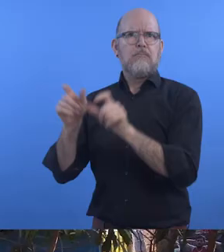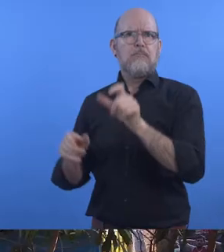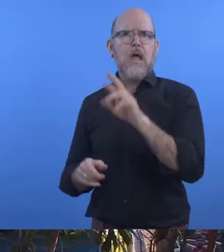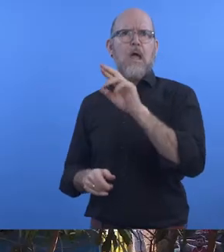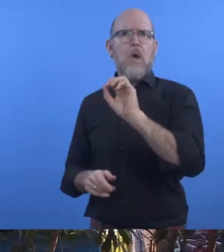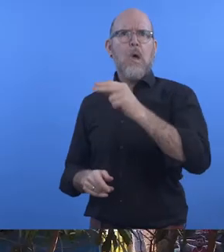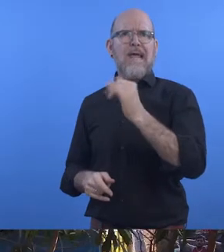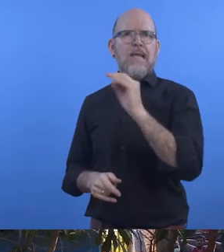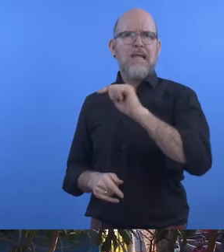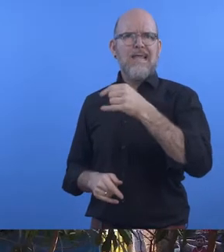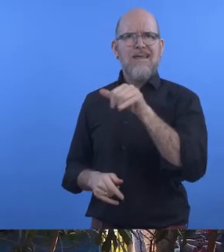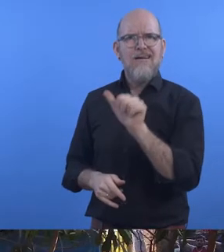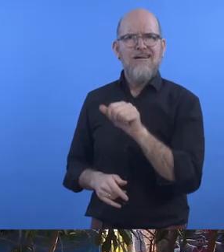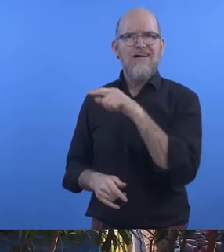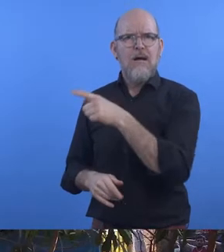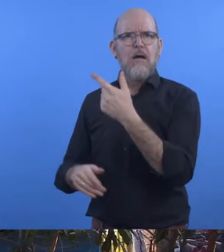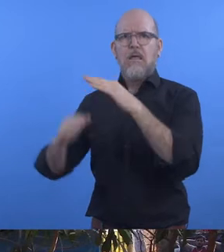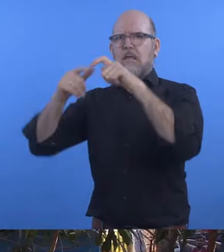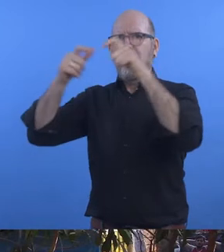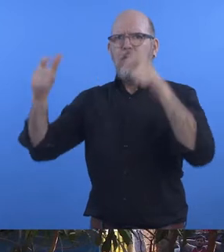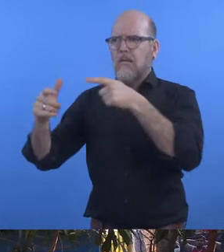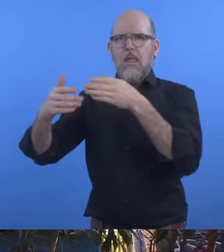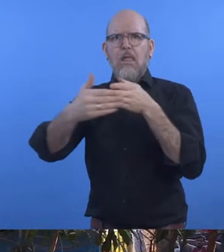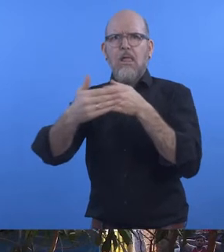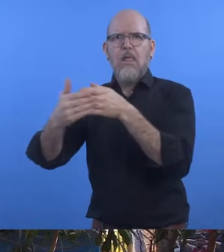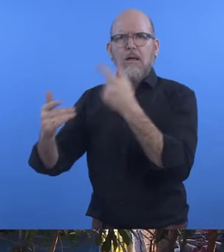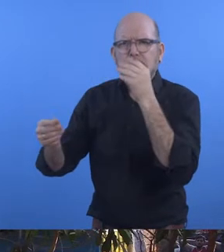locally available materials, provides training for staff members and health